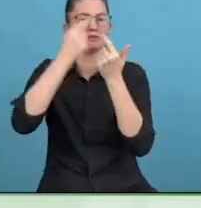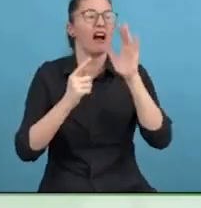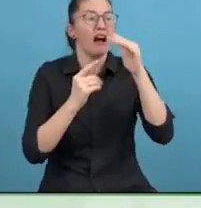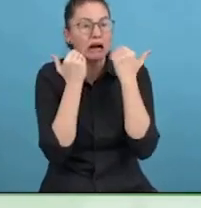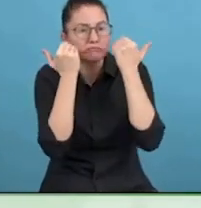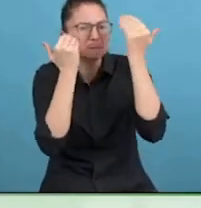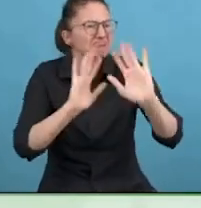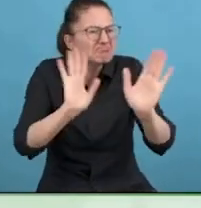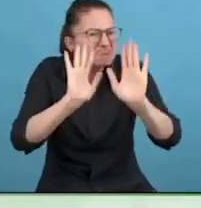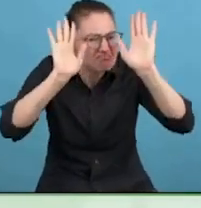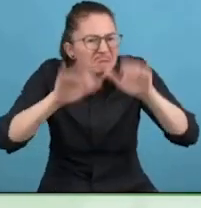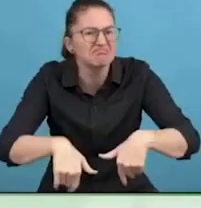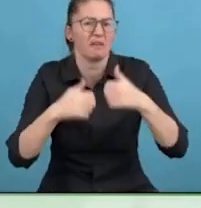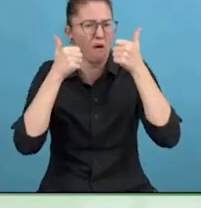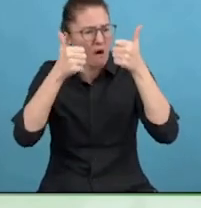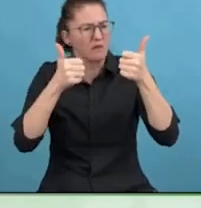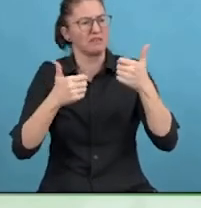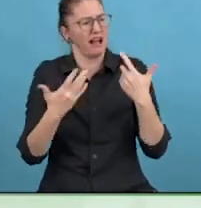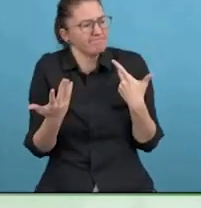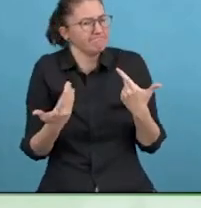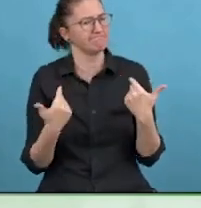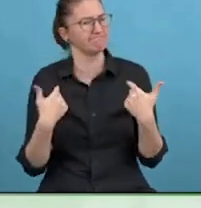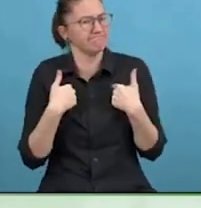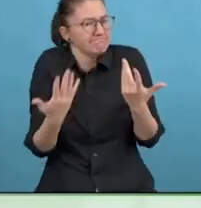It is here to stay, at least in the foreseeable future.